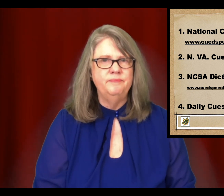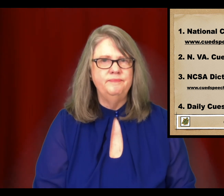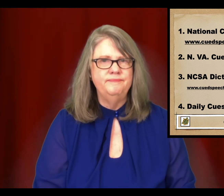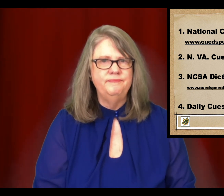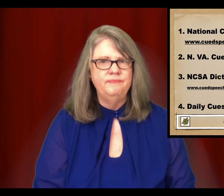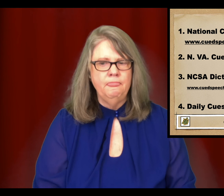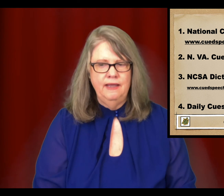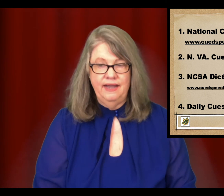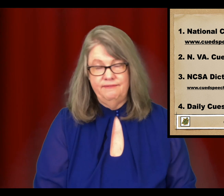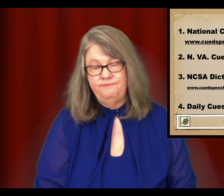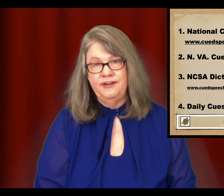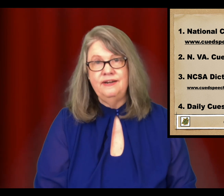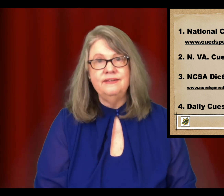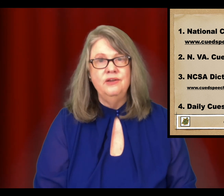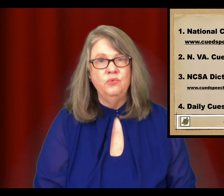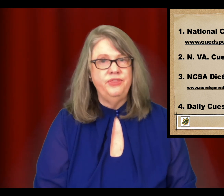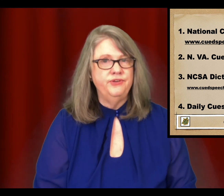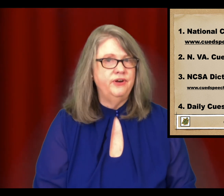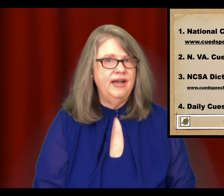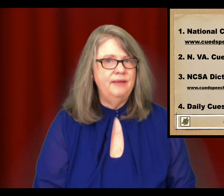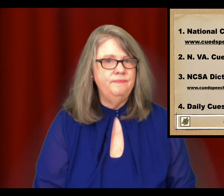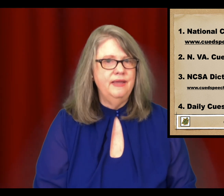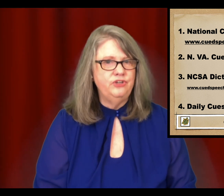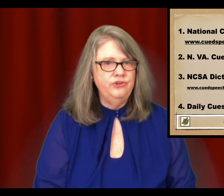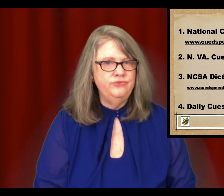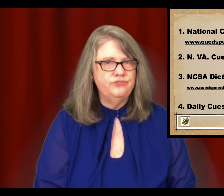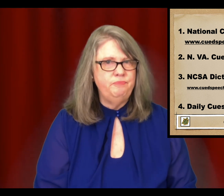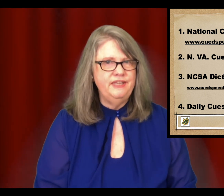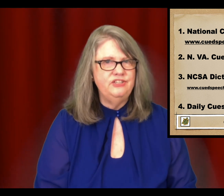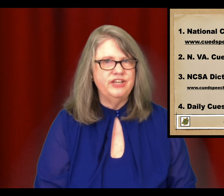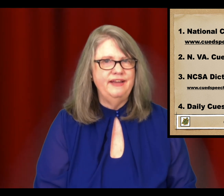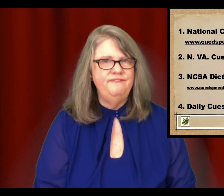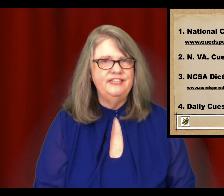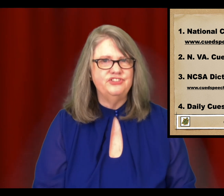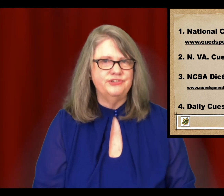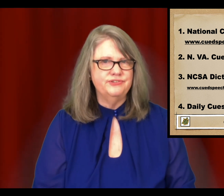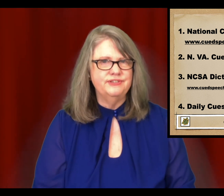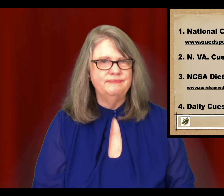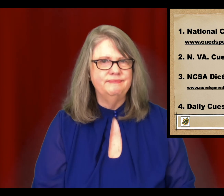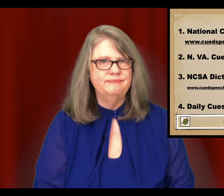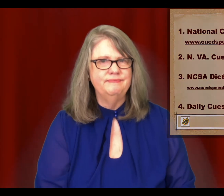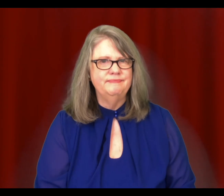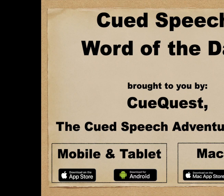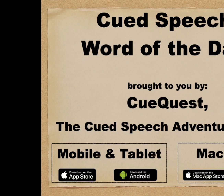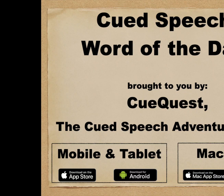Have fun with your Cued Speech adventures!